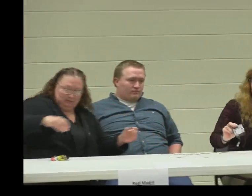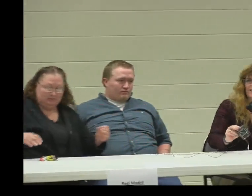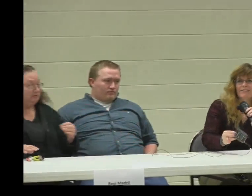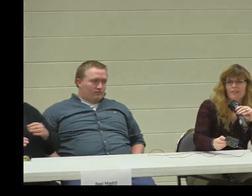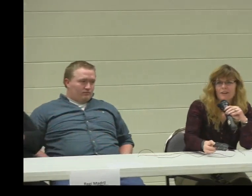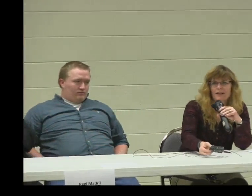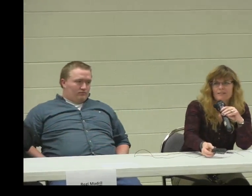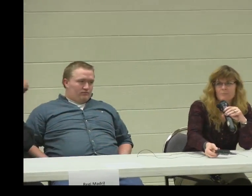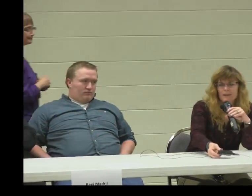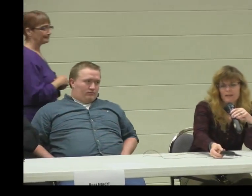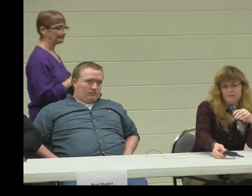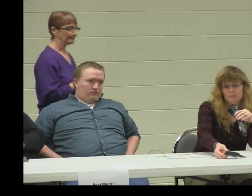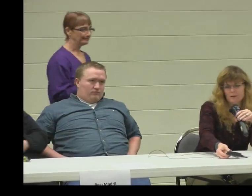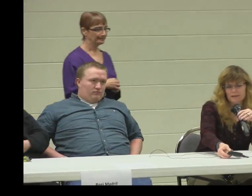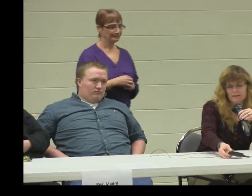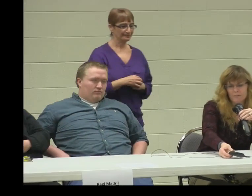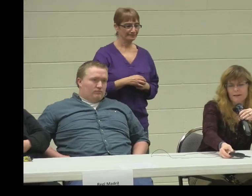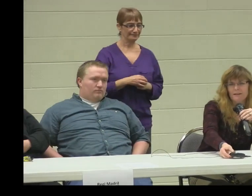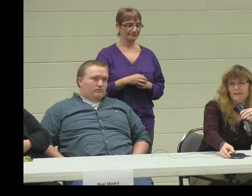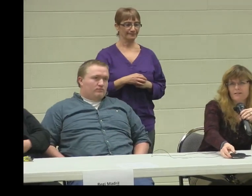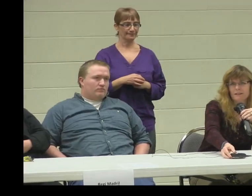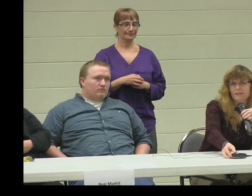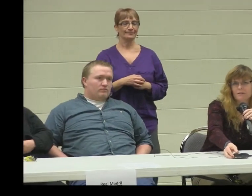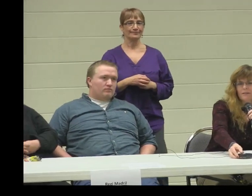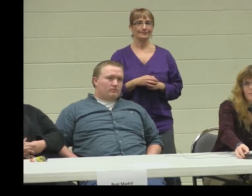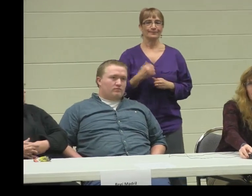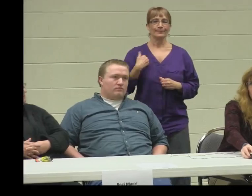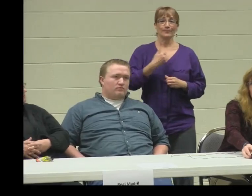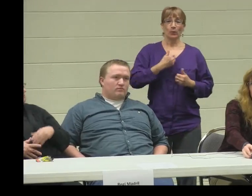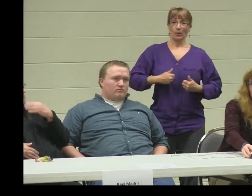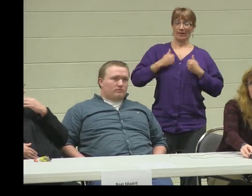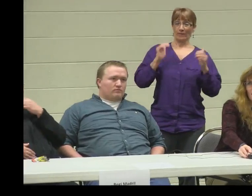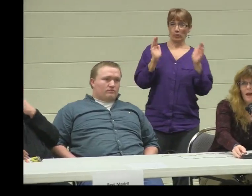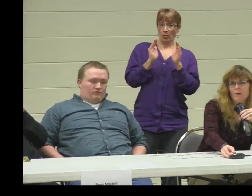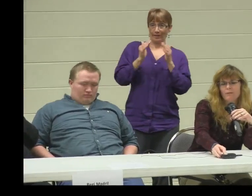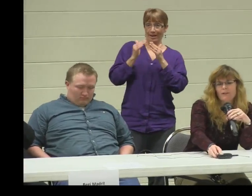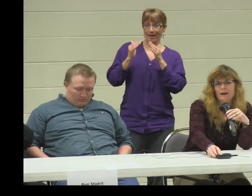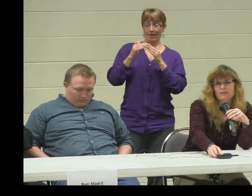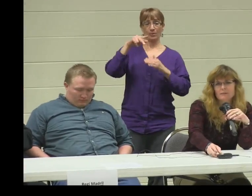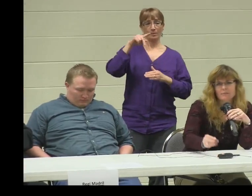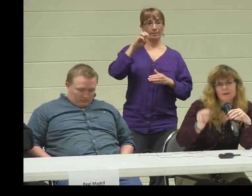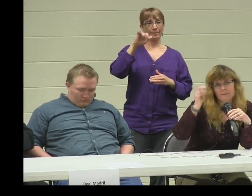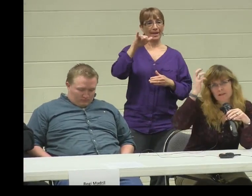I think for us being out in a small town of Peyton, Colorado, the biggest help for us was pretty much